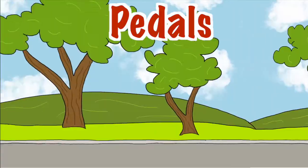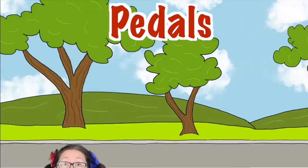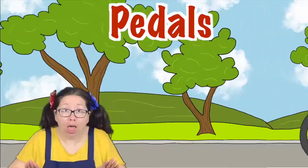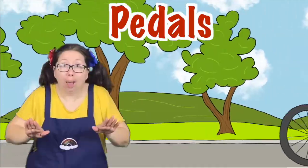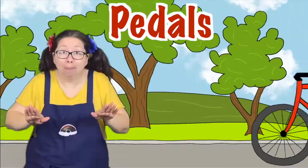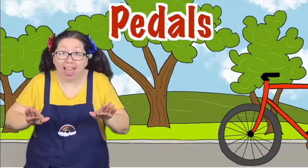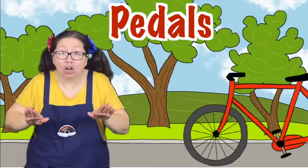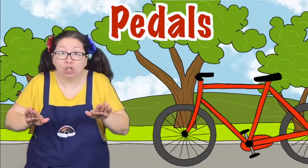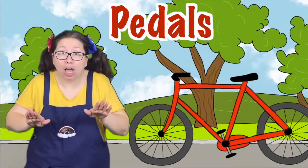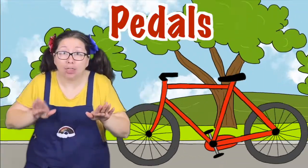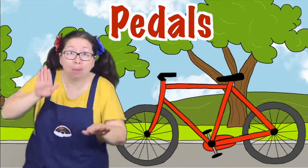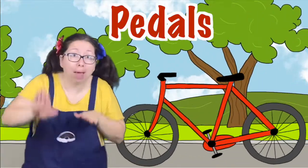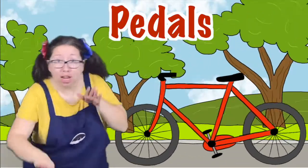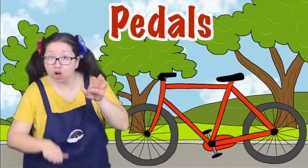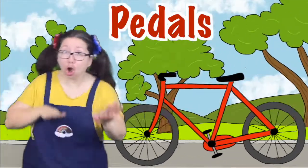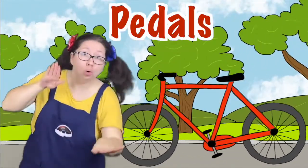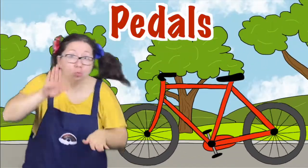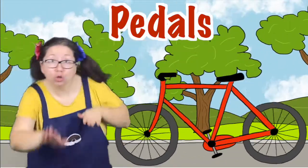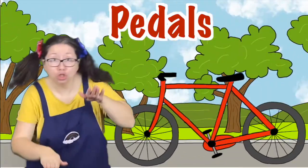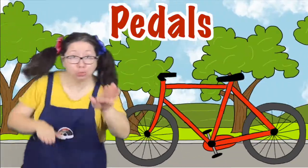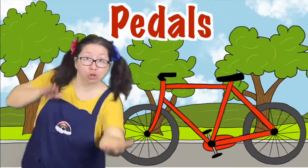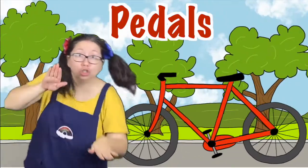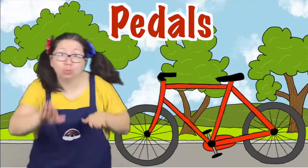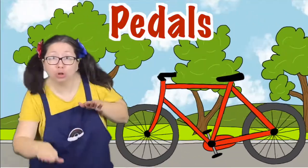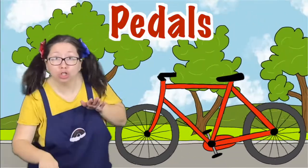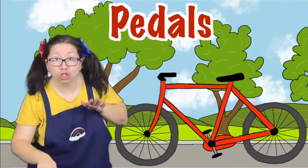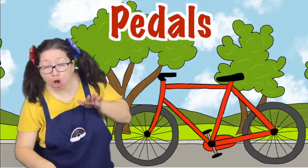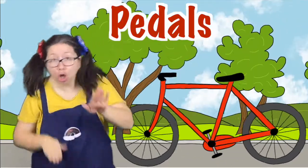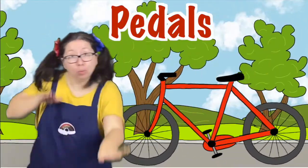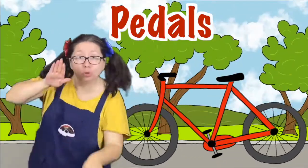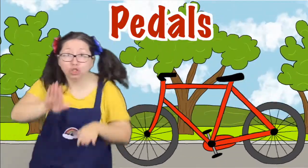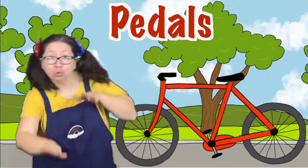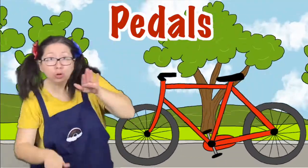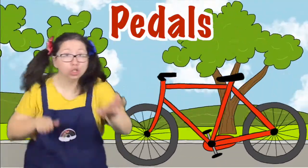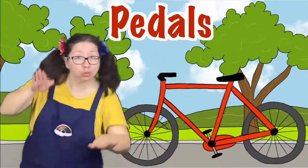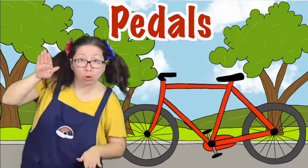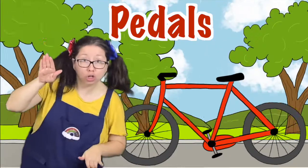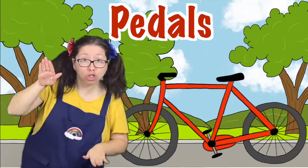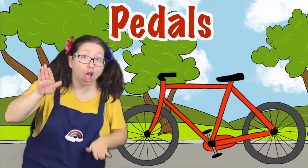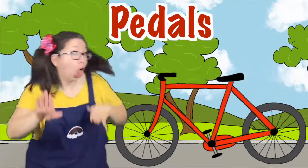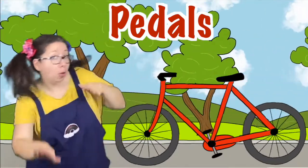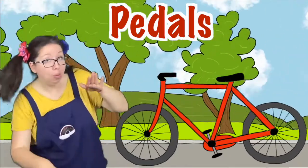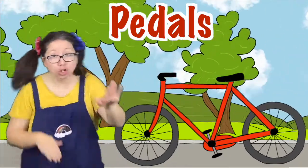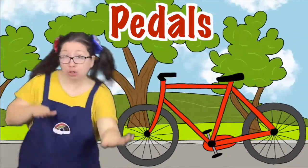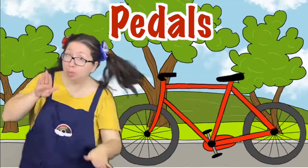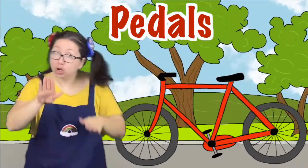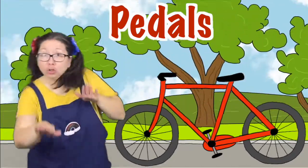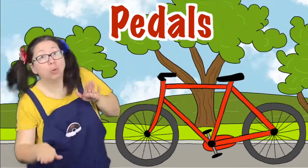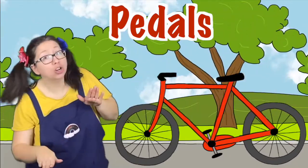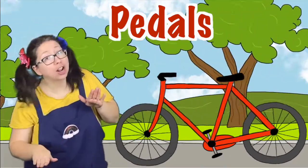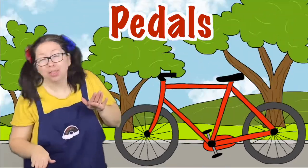The pedals on the Bike Go push push push Push push push Push push push